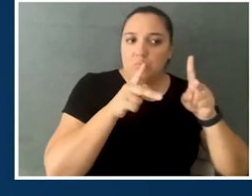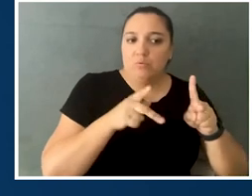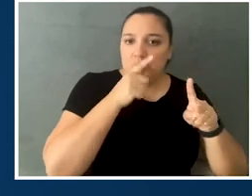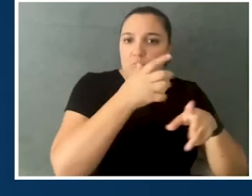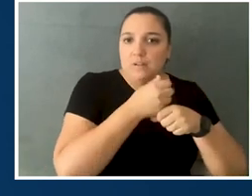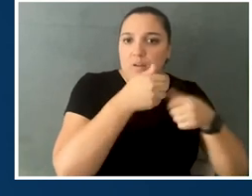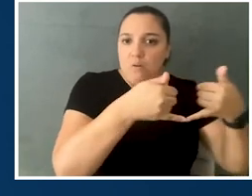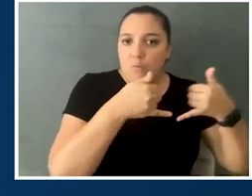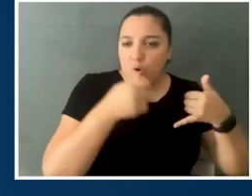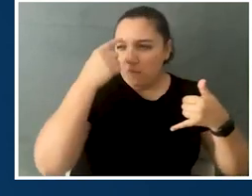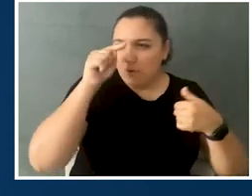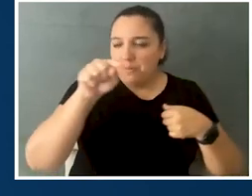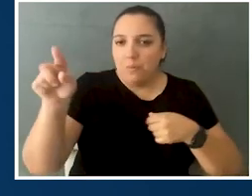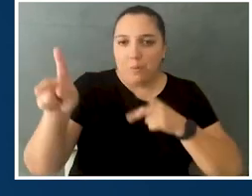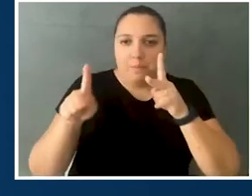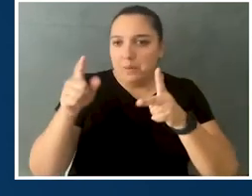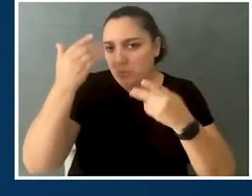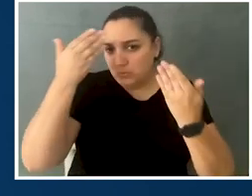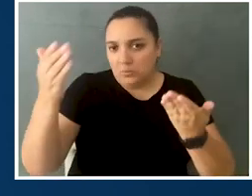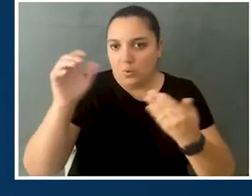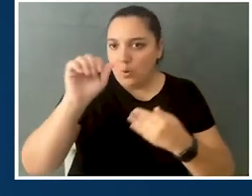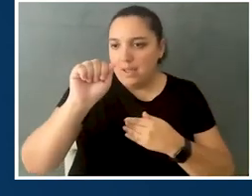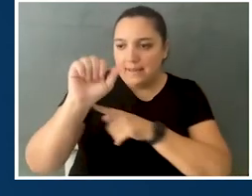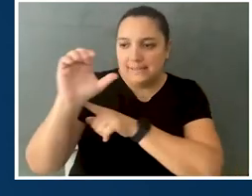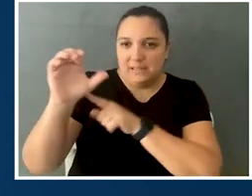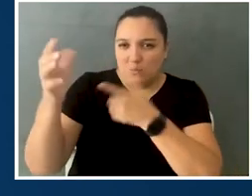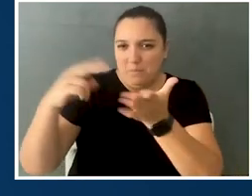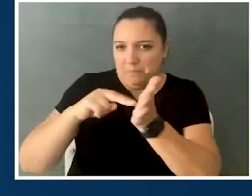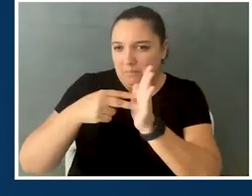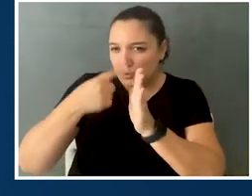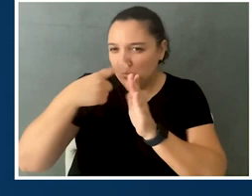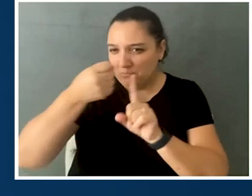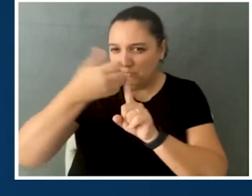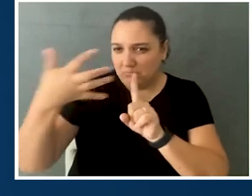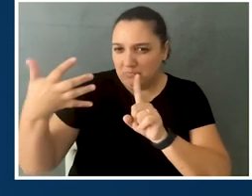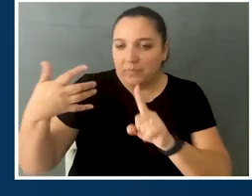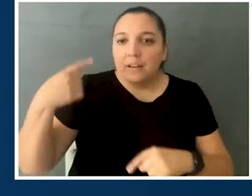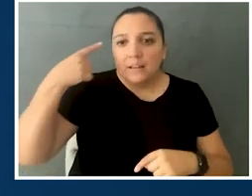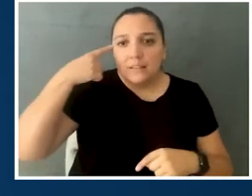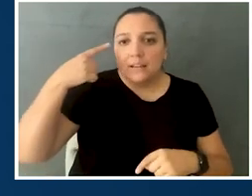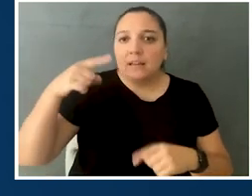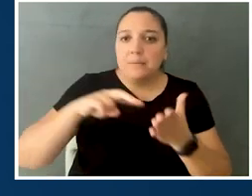and for our audience who is not familiar with what AAC is, can you let us know what that is? I believe it stands for